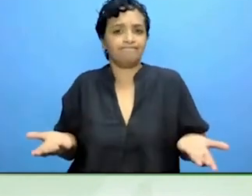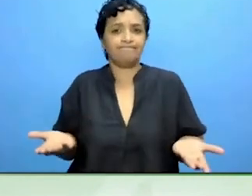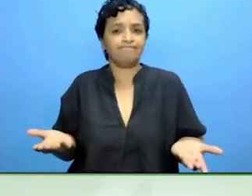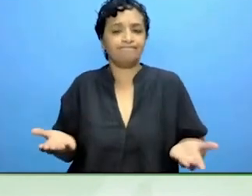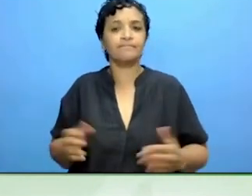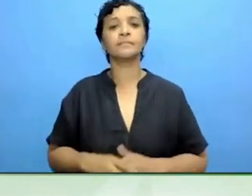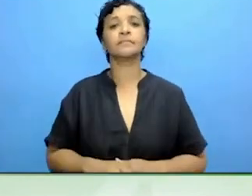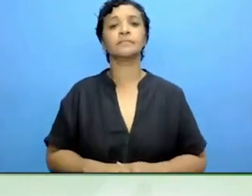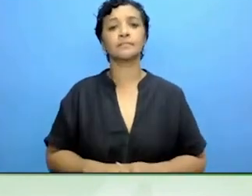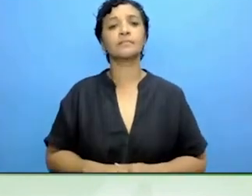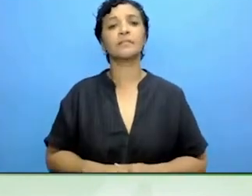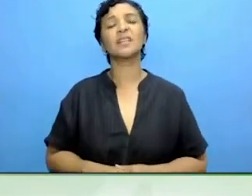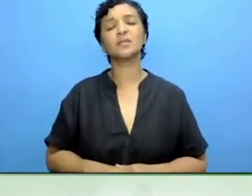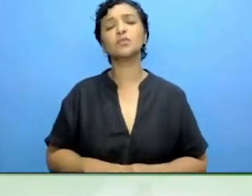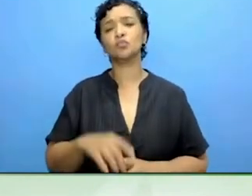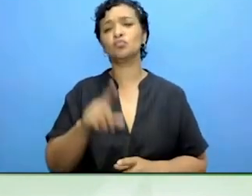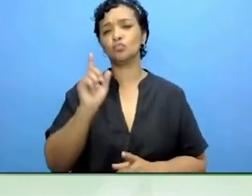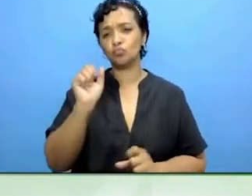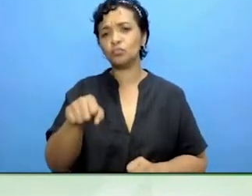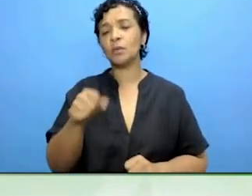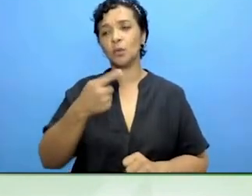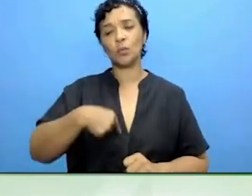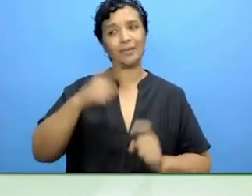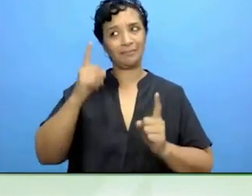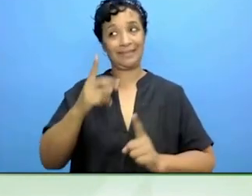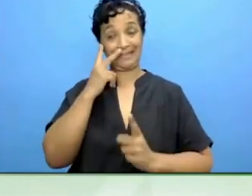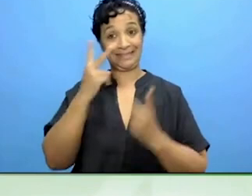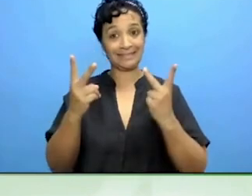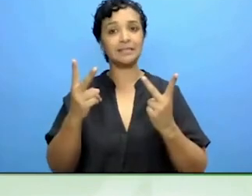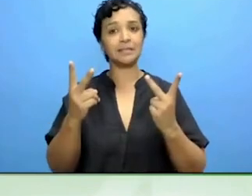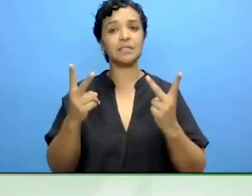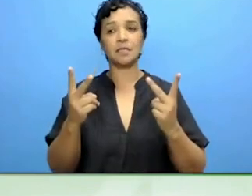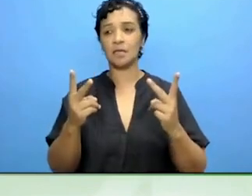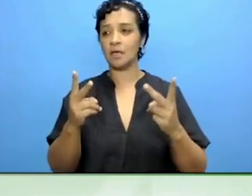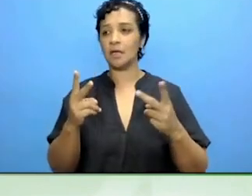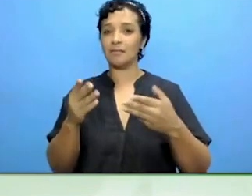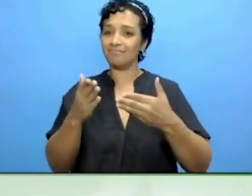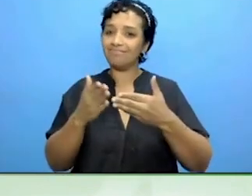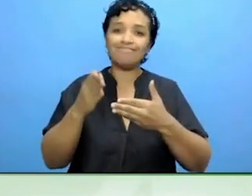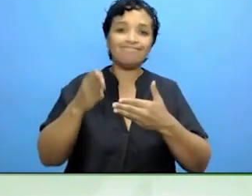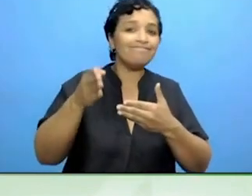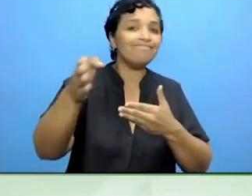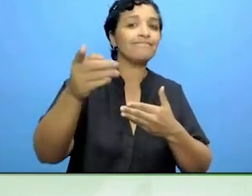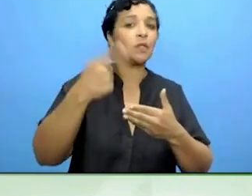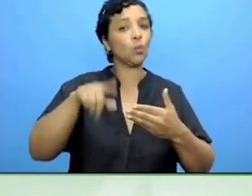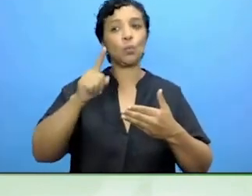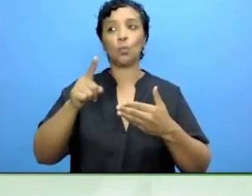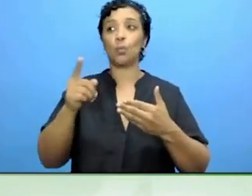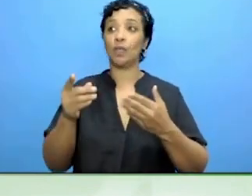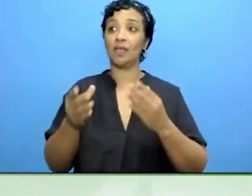There is really still ahead of us a long journey in all aspects.